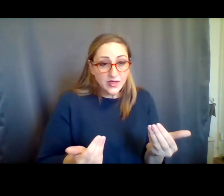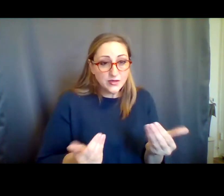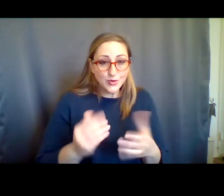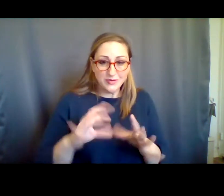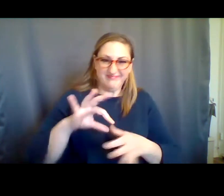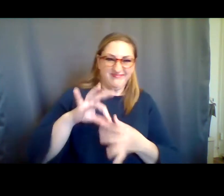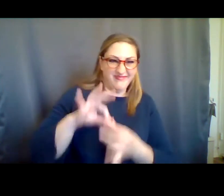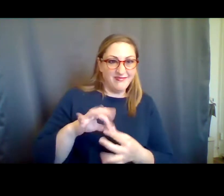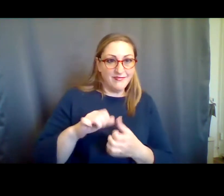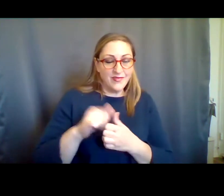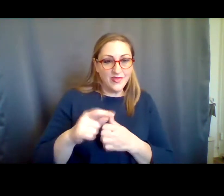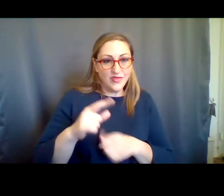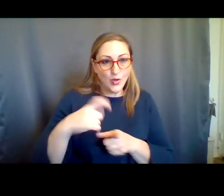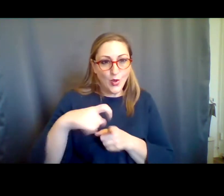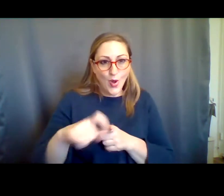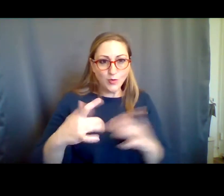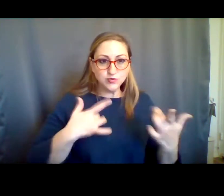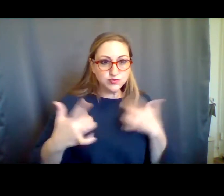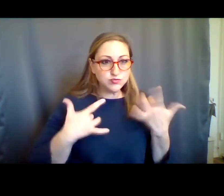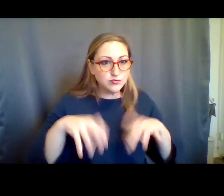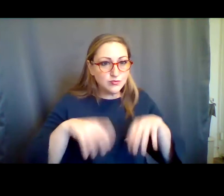the call here, we're excited to take this opportunity to